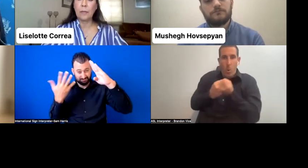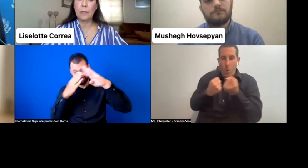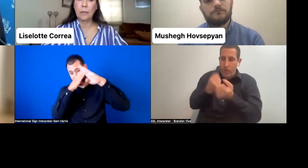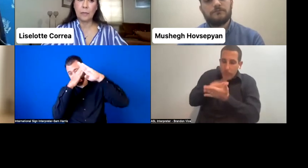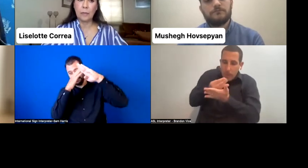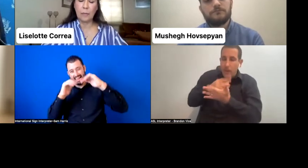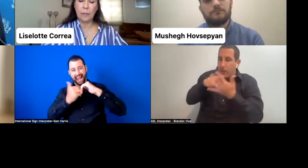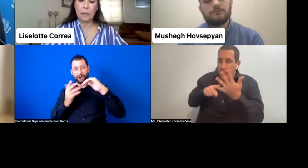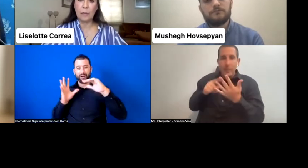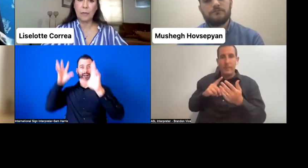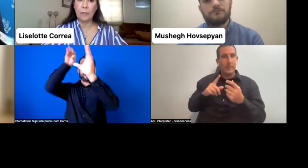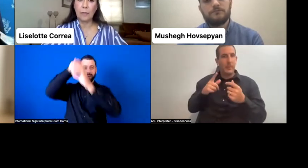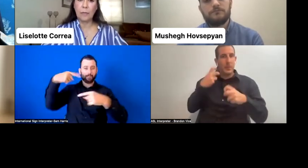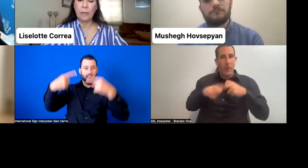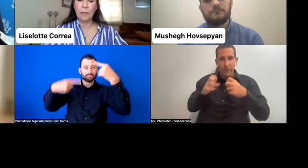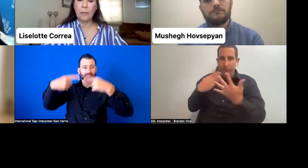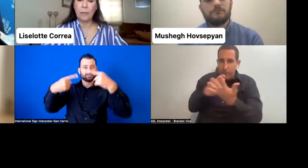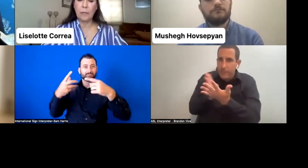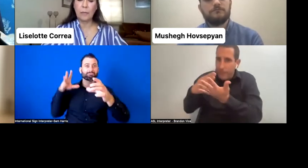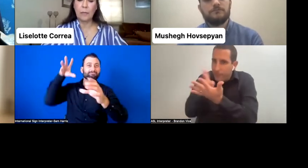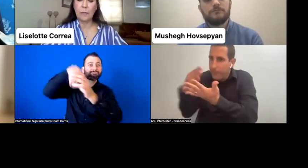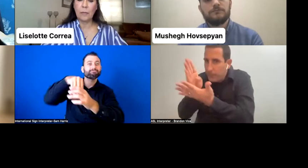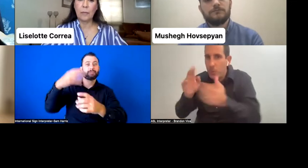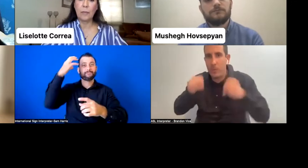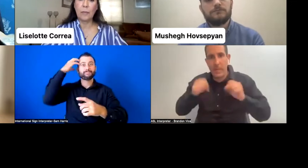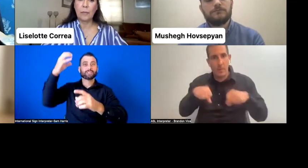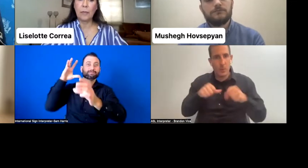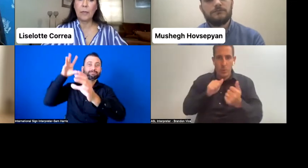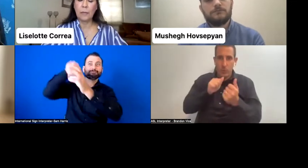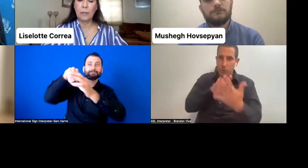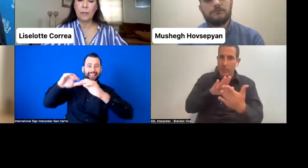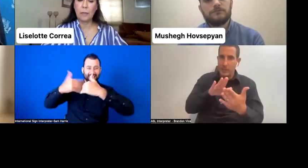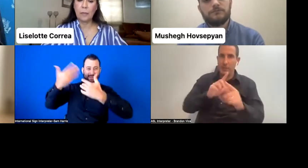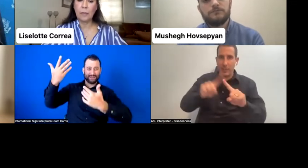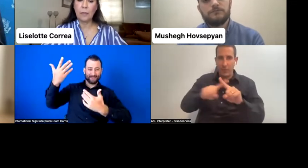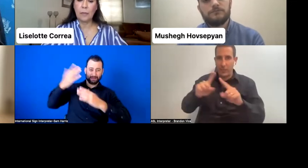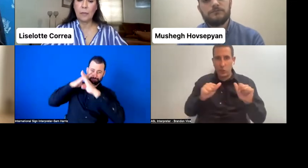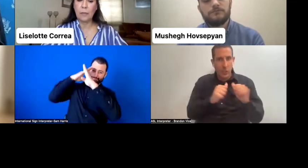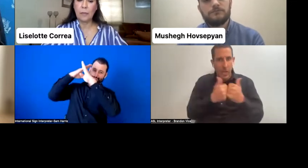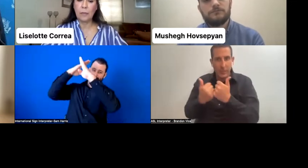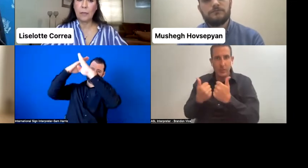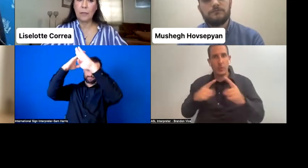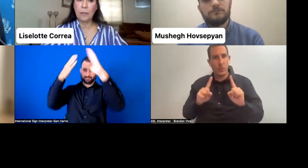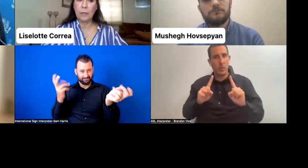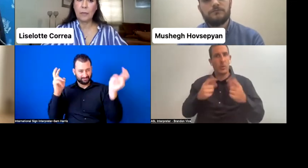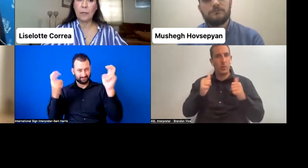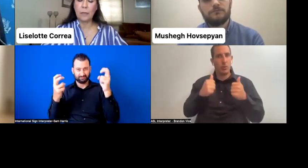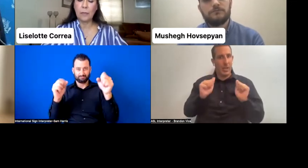when we're diagnosing and really understanding the different challenges, we're able to really understand what are the different variables and how can we address these challenges.